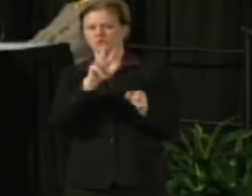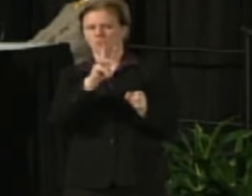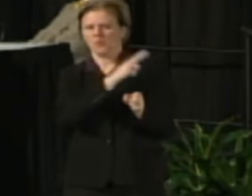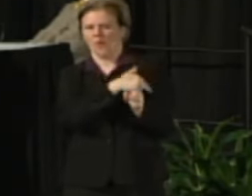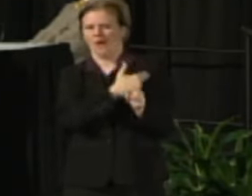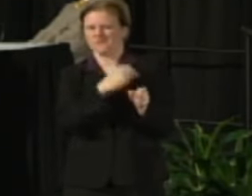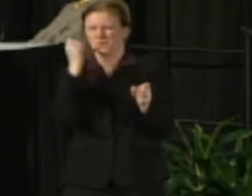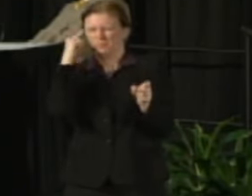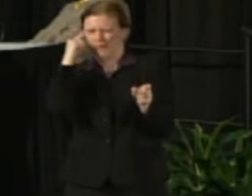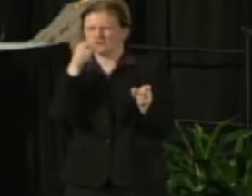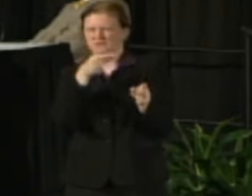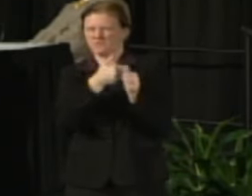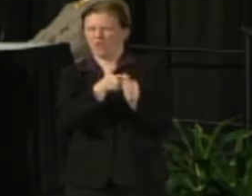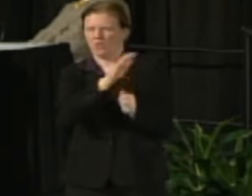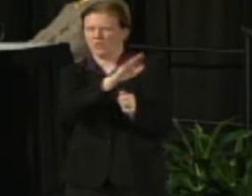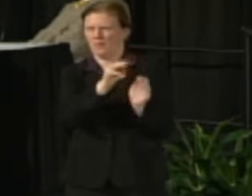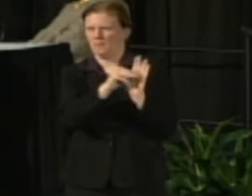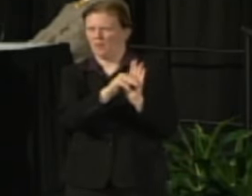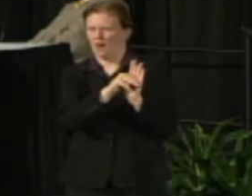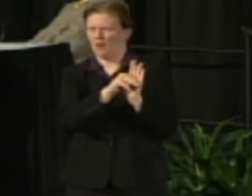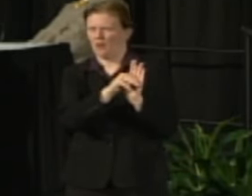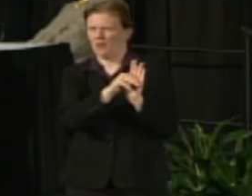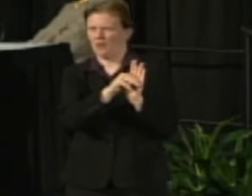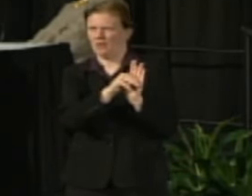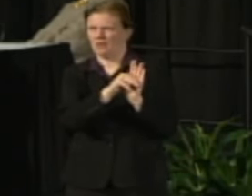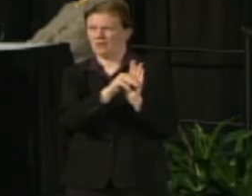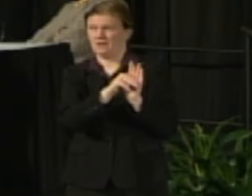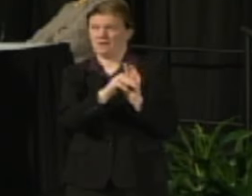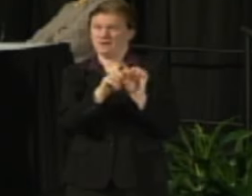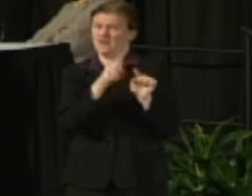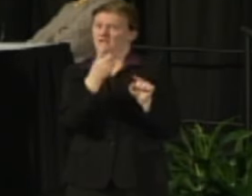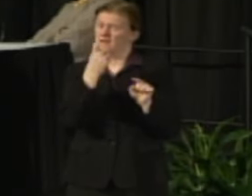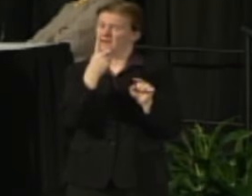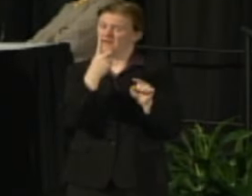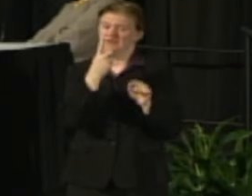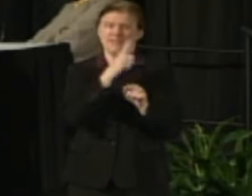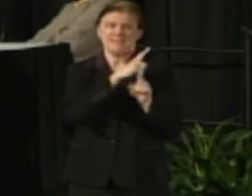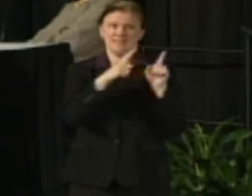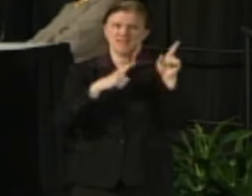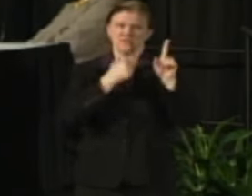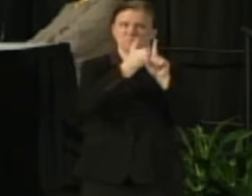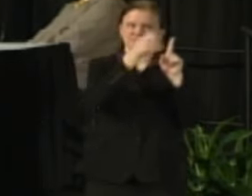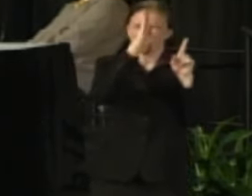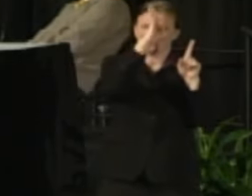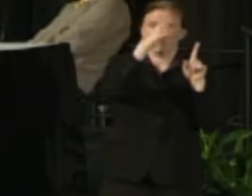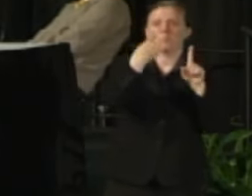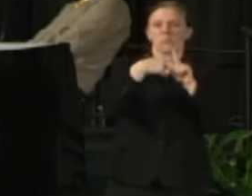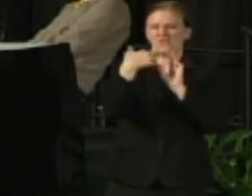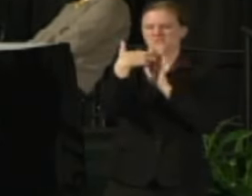but it is very much a creation of the legislature and the statutes at this point.